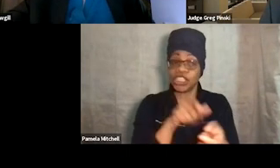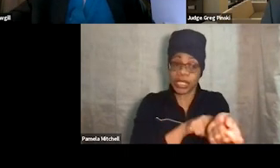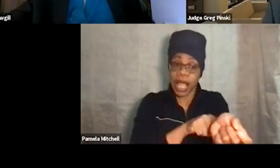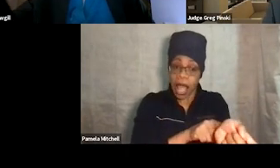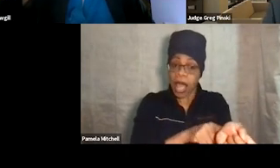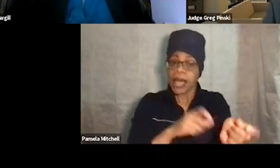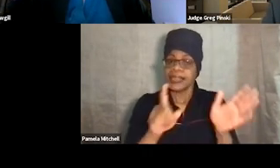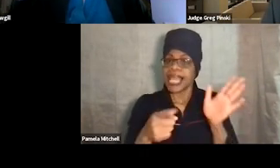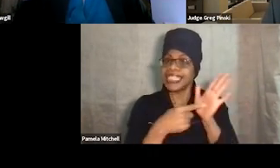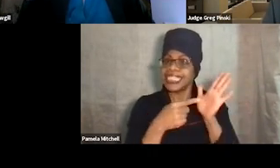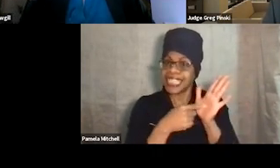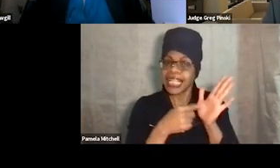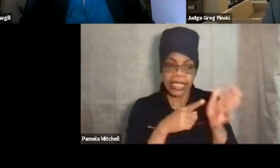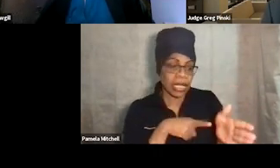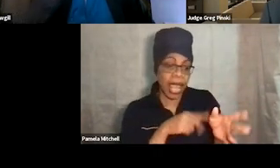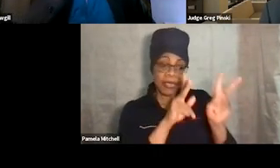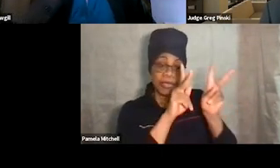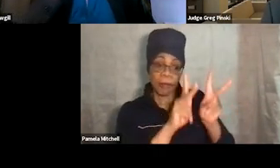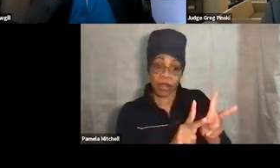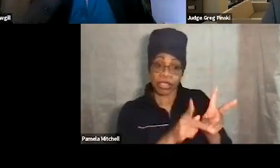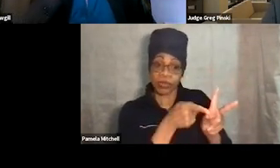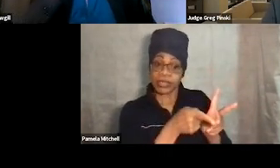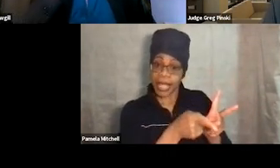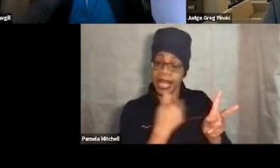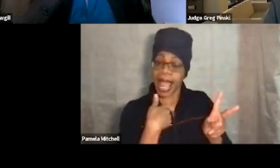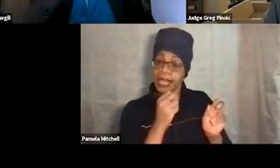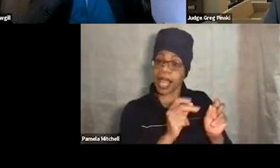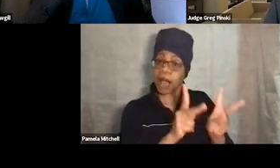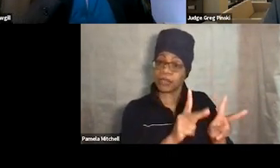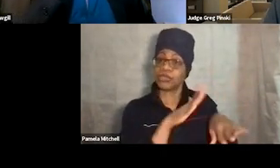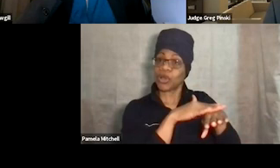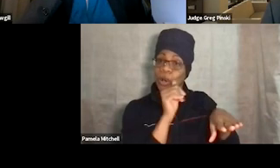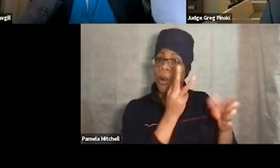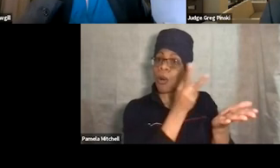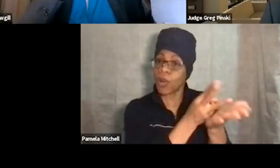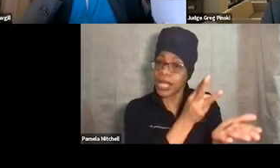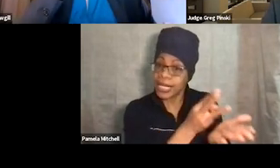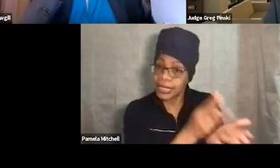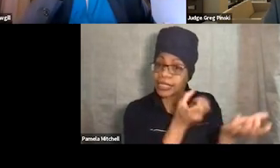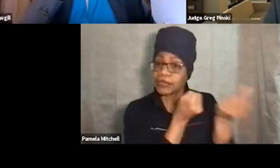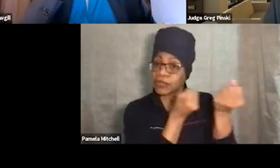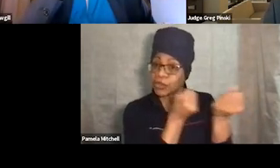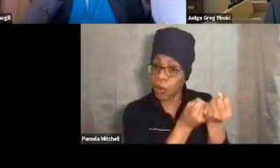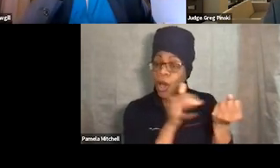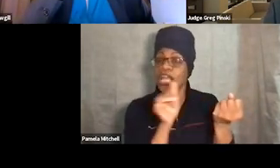And the participant was there. Participant had the opportunity to call witnesses, had the opportunity for cross-examination,